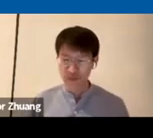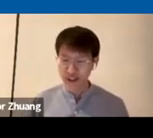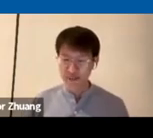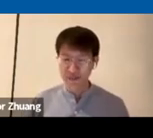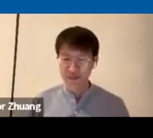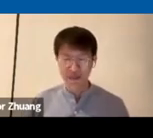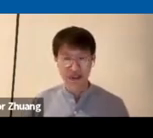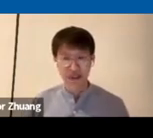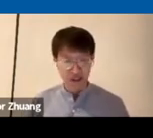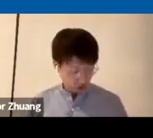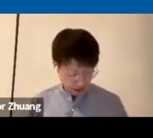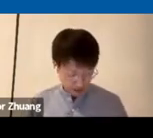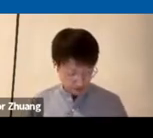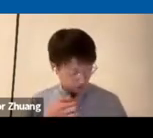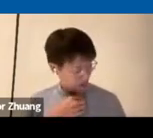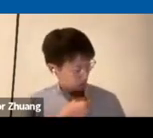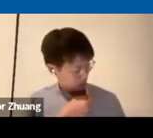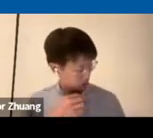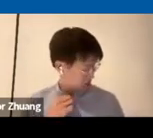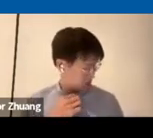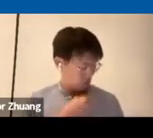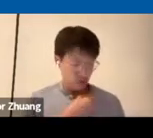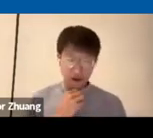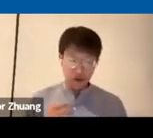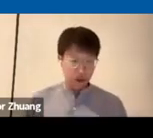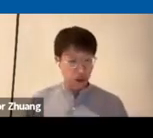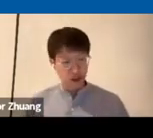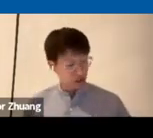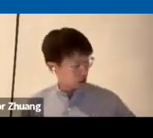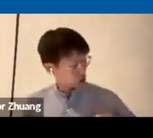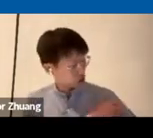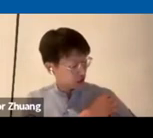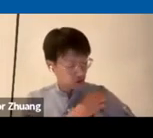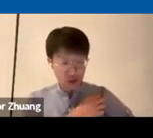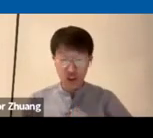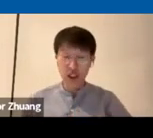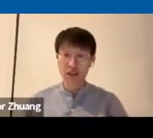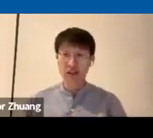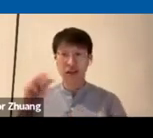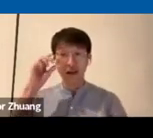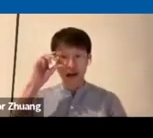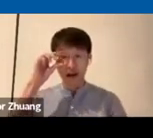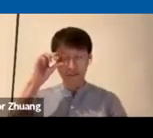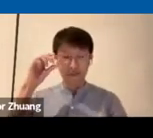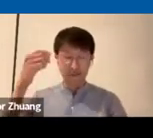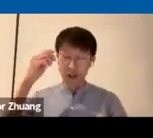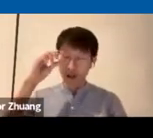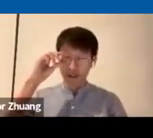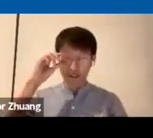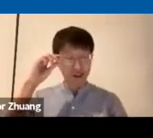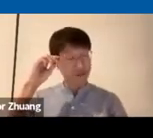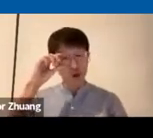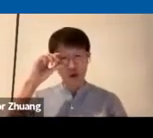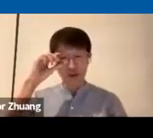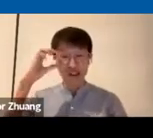this video today I'm wearing a a blue mandin colored short sleeve shirt um wearing goldrim